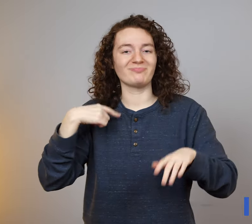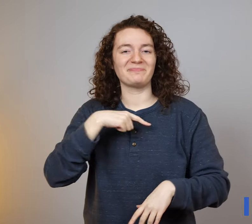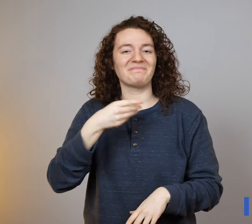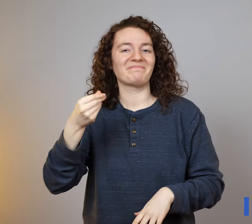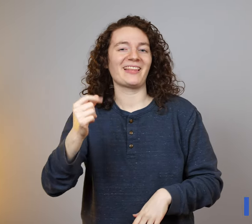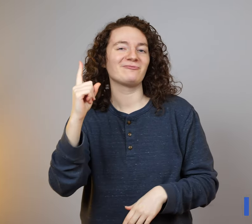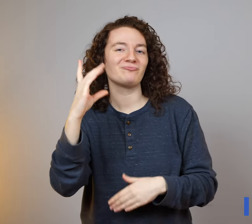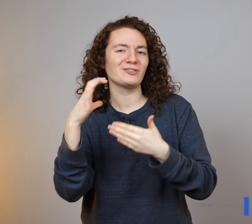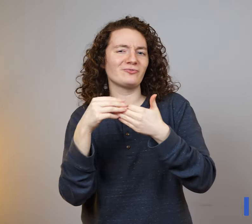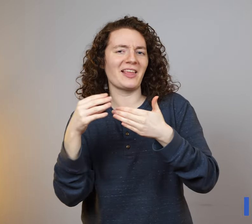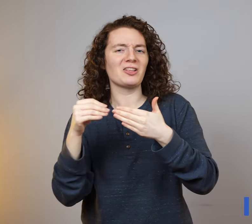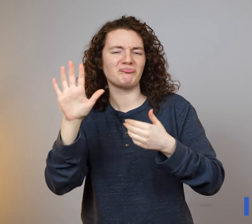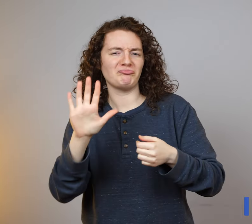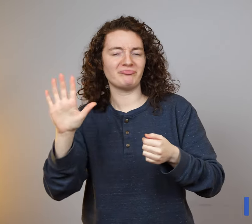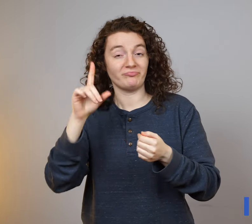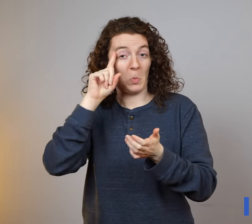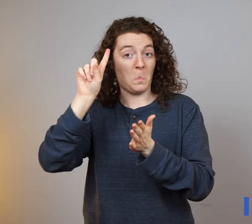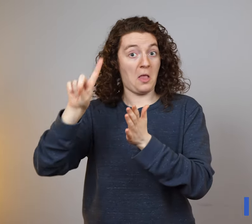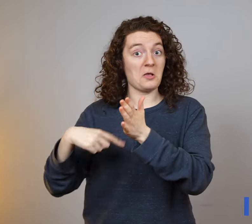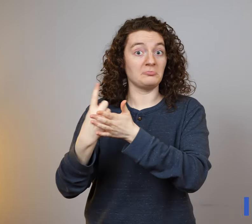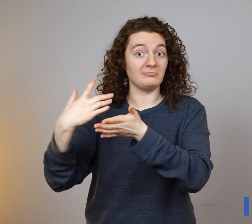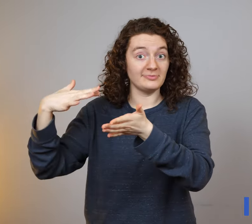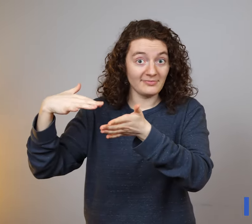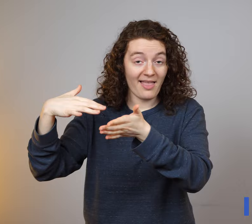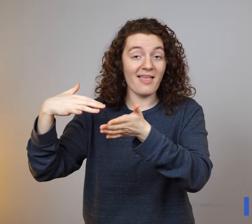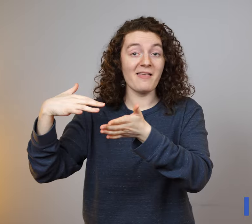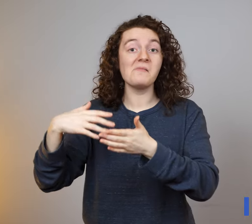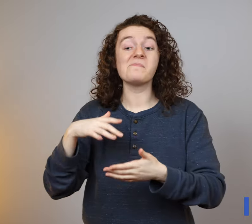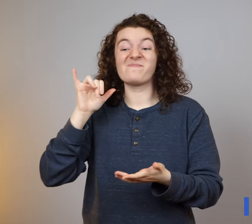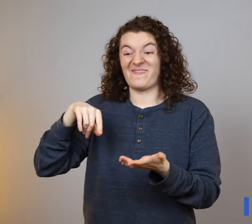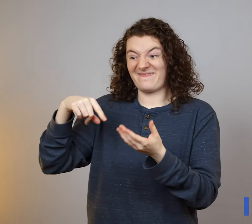We compensate approximately $100 for a one-hour study.